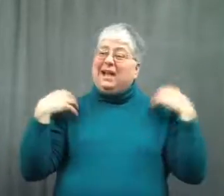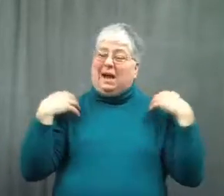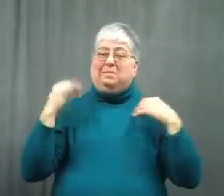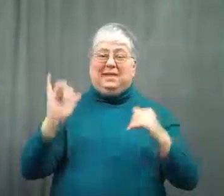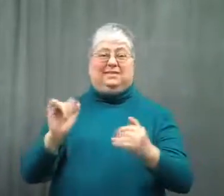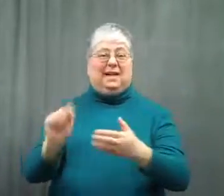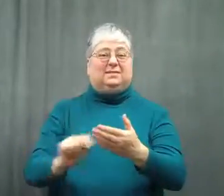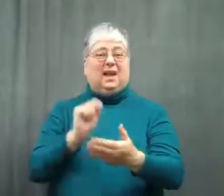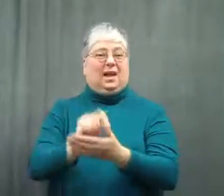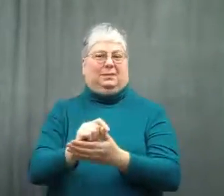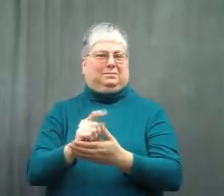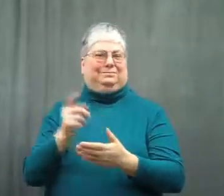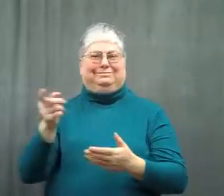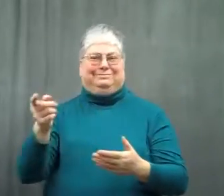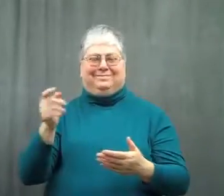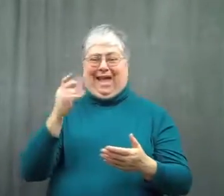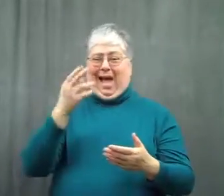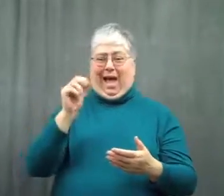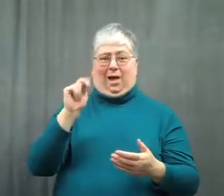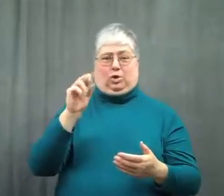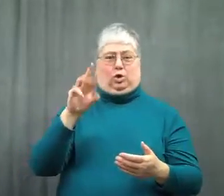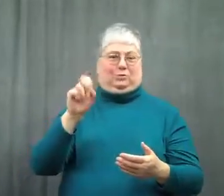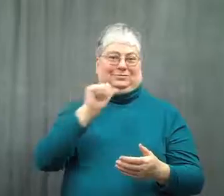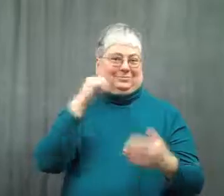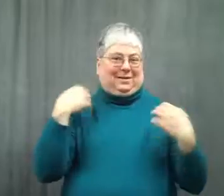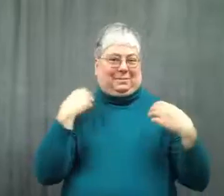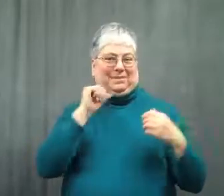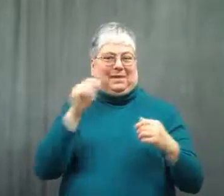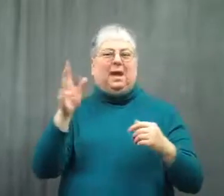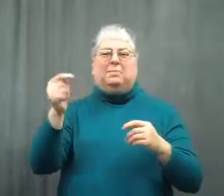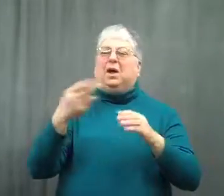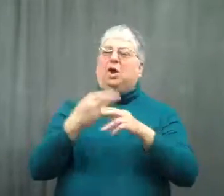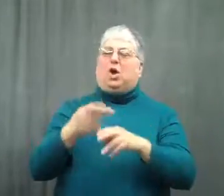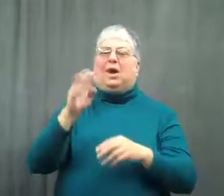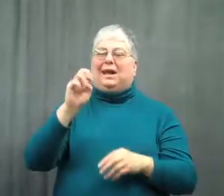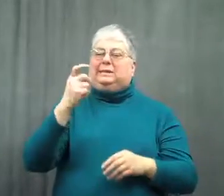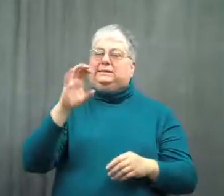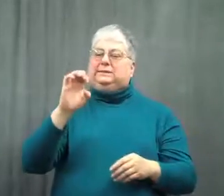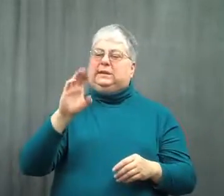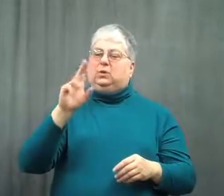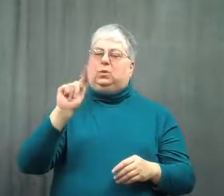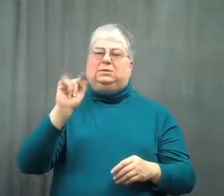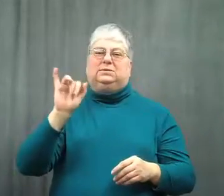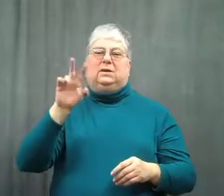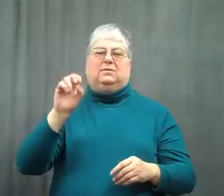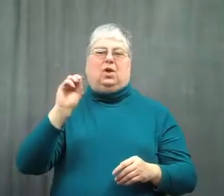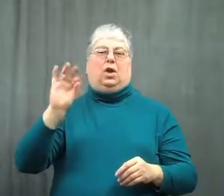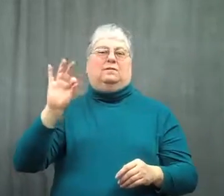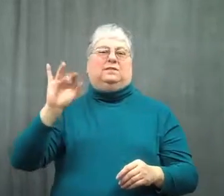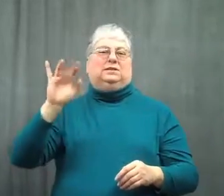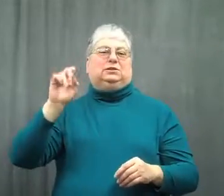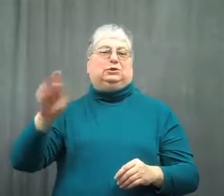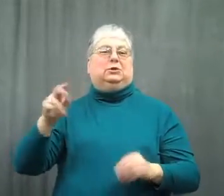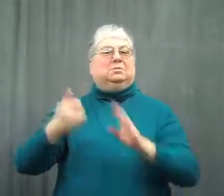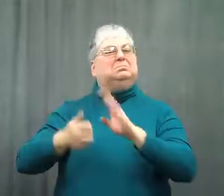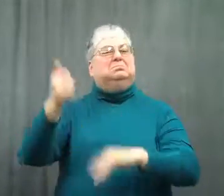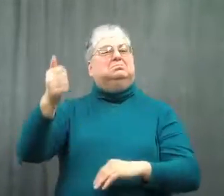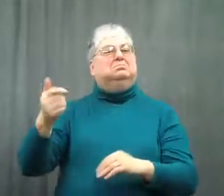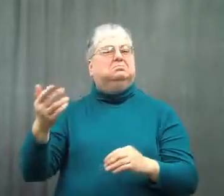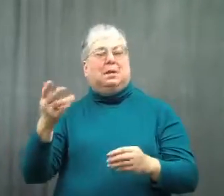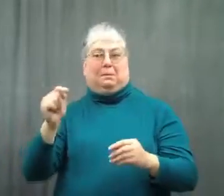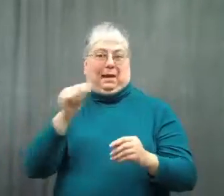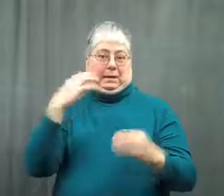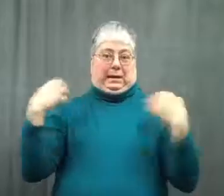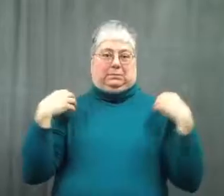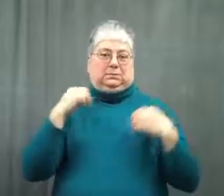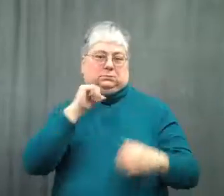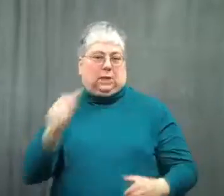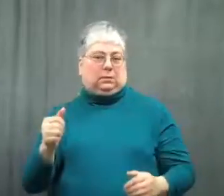Captain Honors was an executive officer at the time, not a captain.